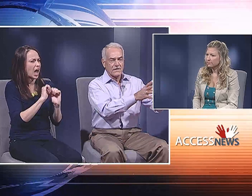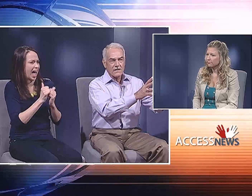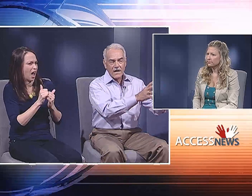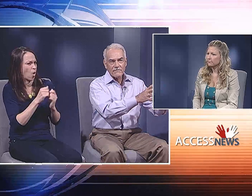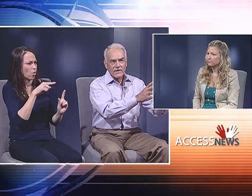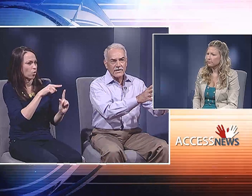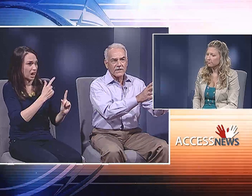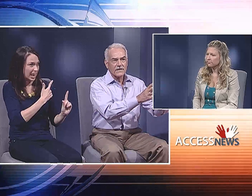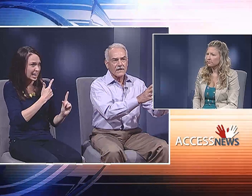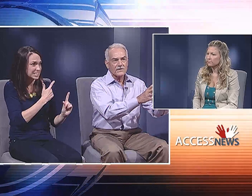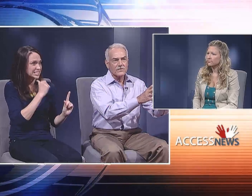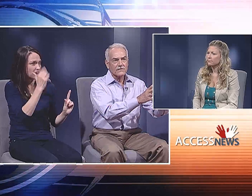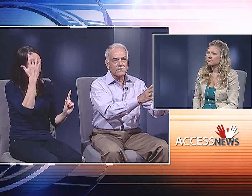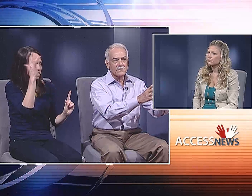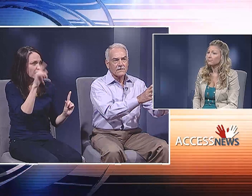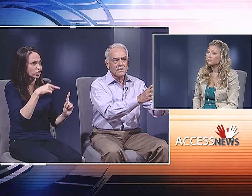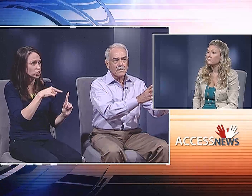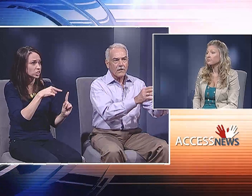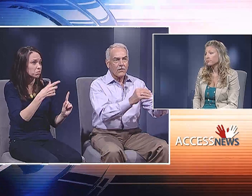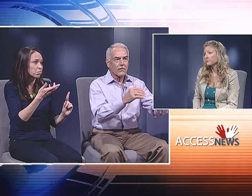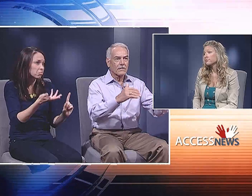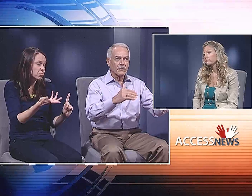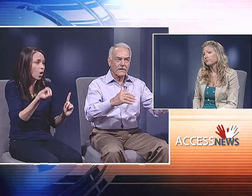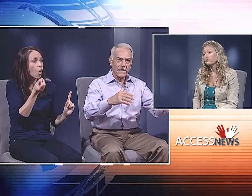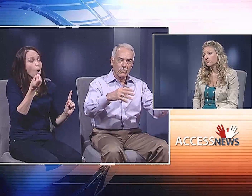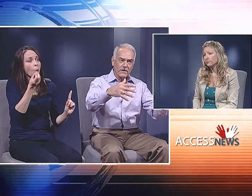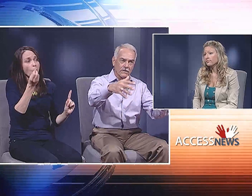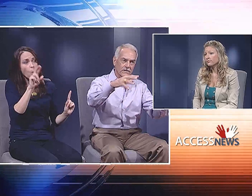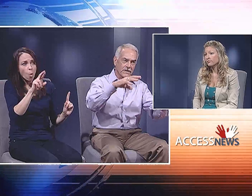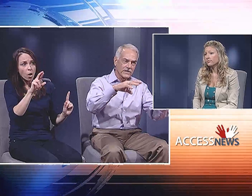Is it really that they're lazy, and not very intelligent?